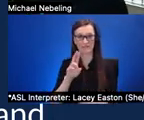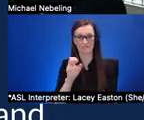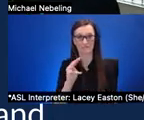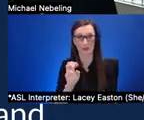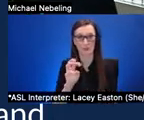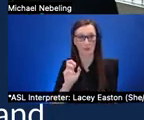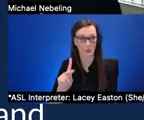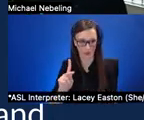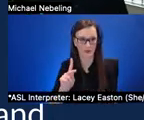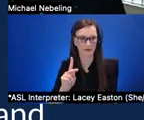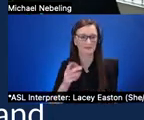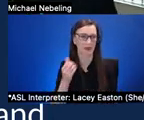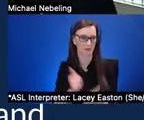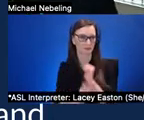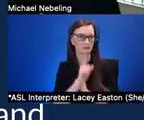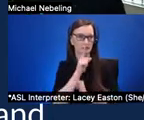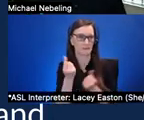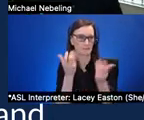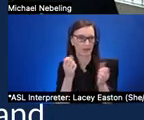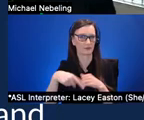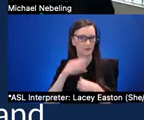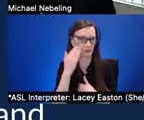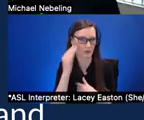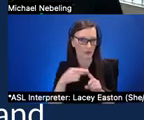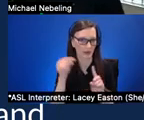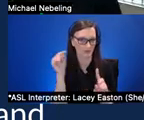and it talks you know in terms of these three principles which can be very helpful